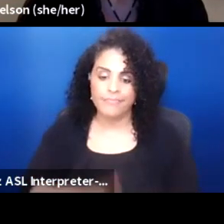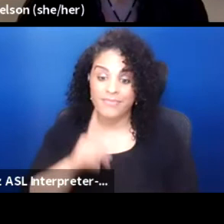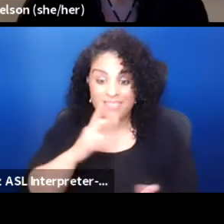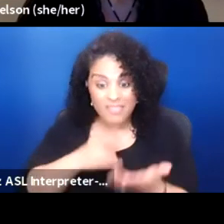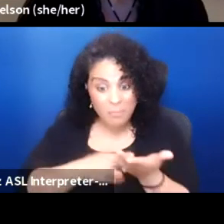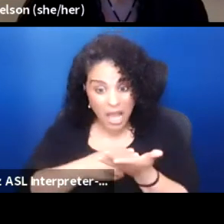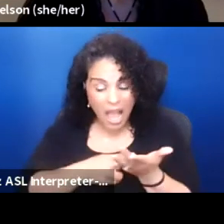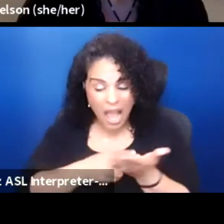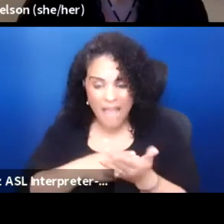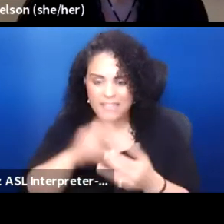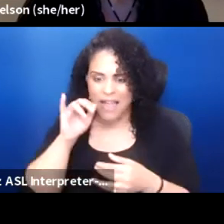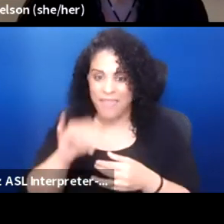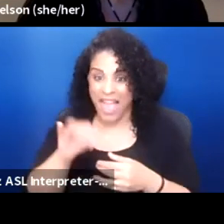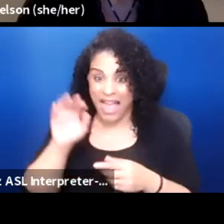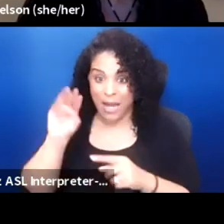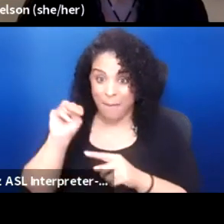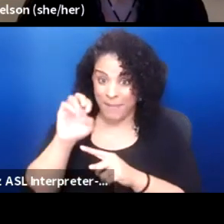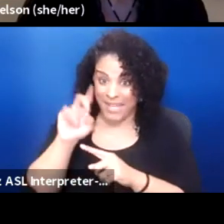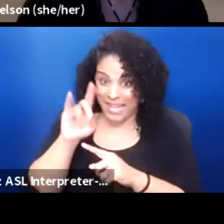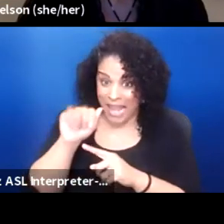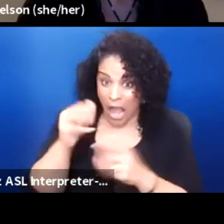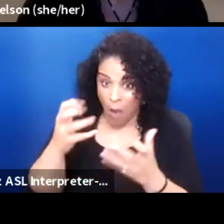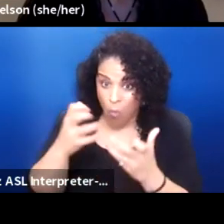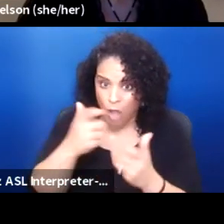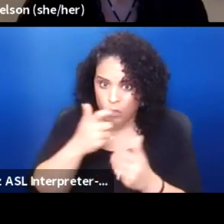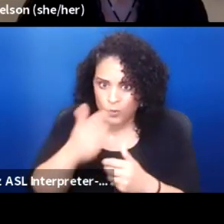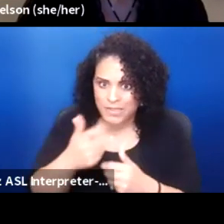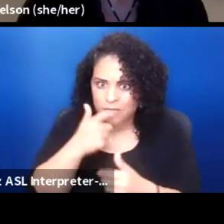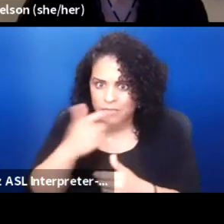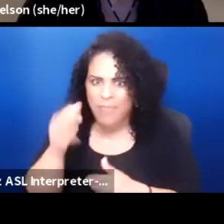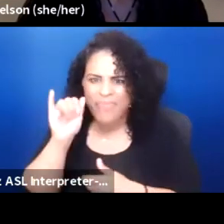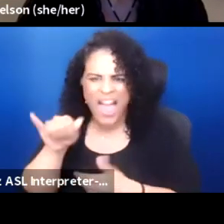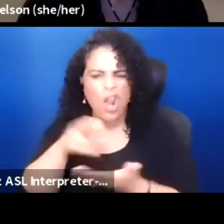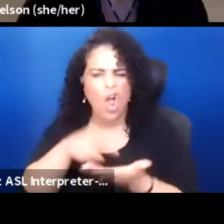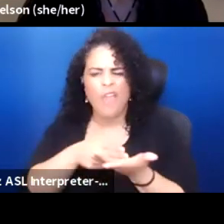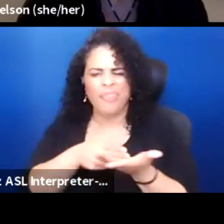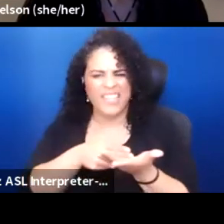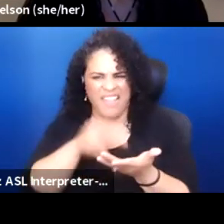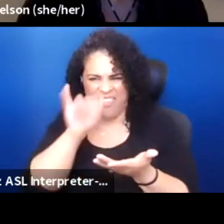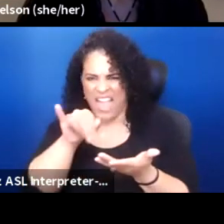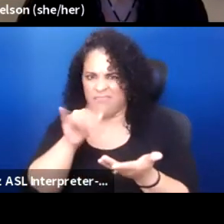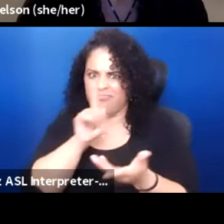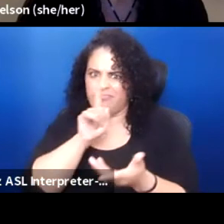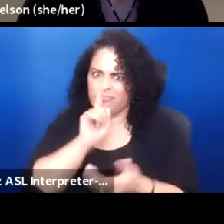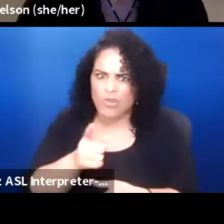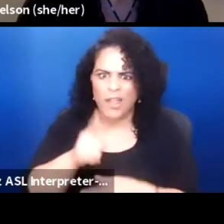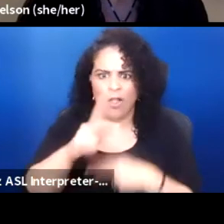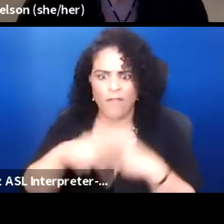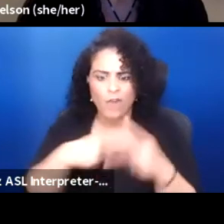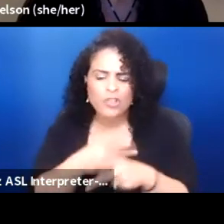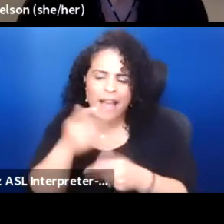that I like to consume now is that authentic version. I mean, obviously, everybody loves to see your favorite native American actor,